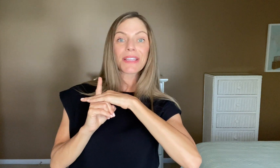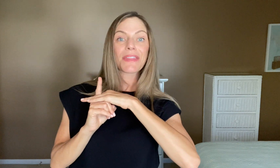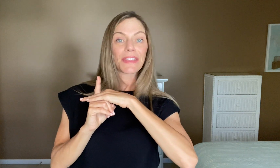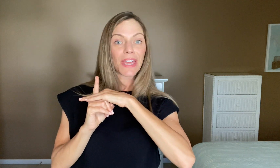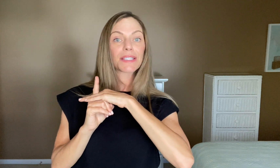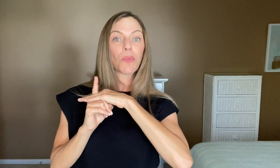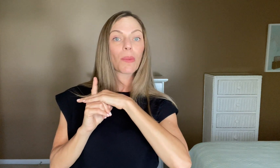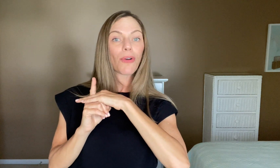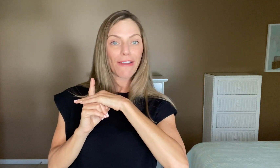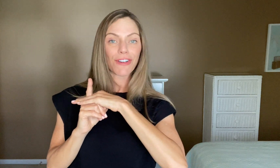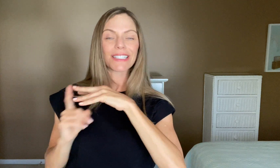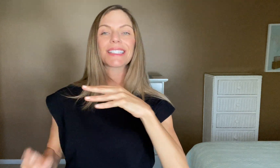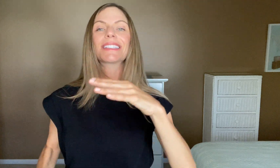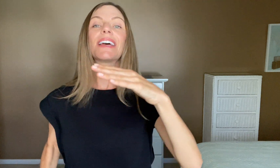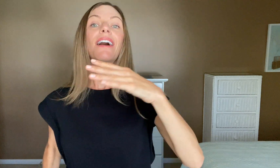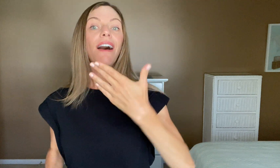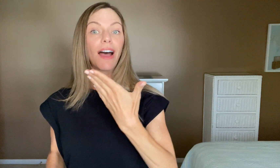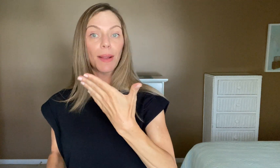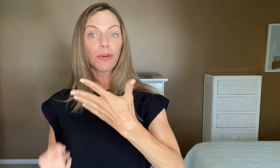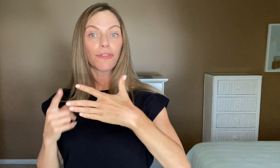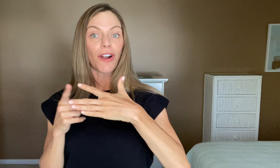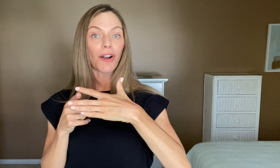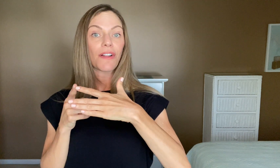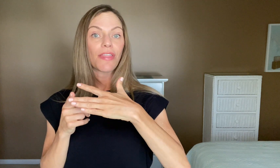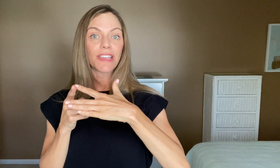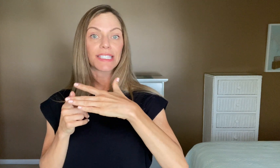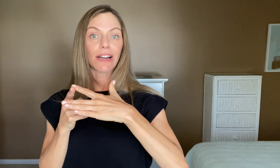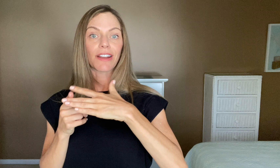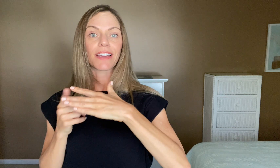I think that it's more preference. I prefer this area.